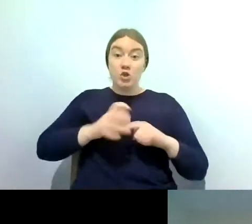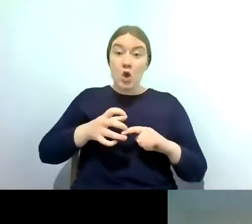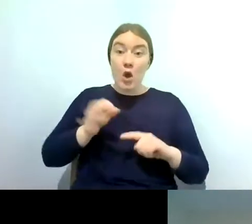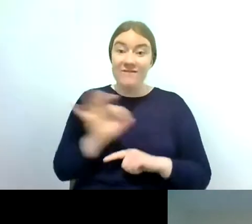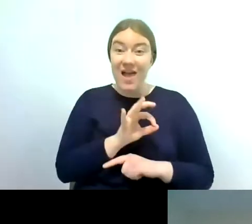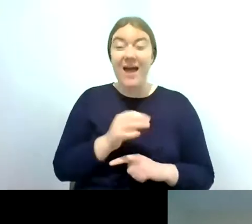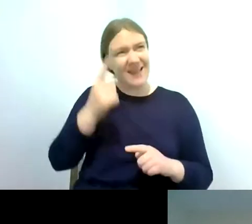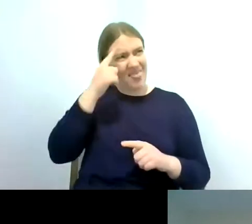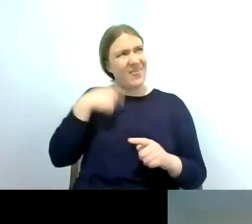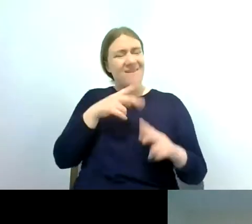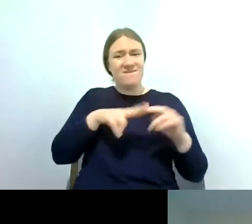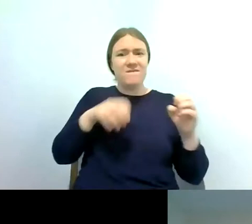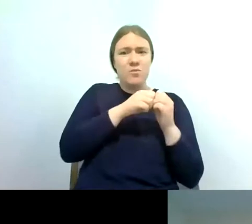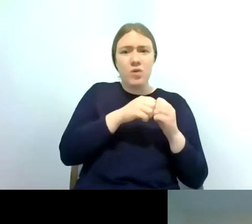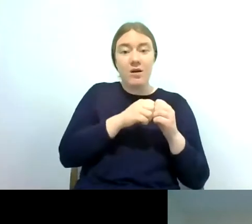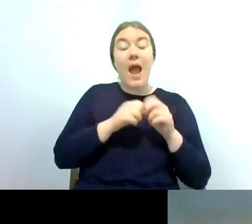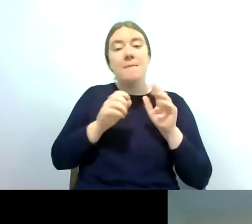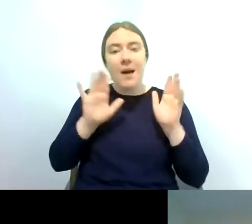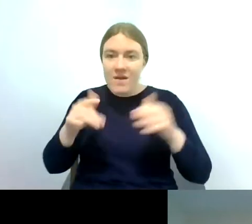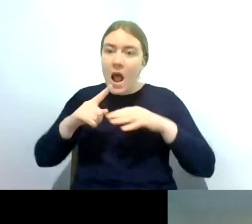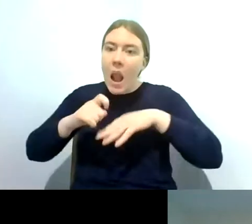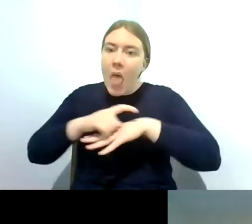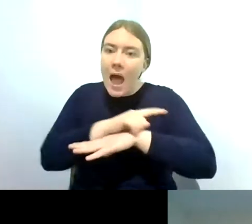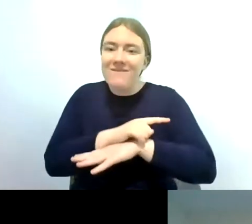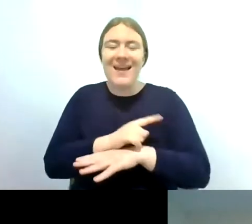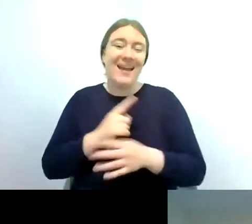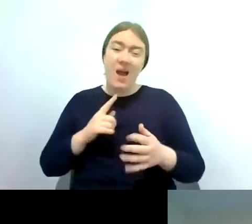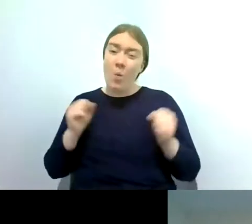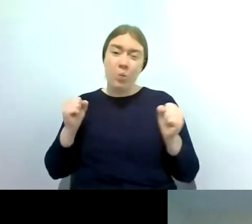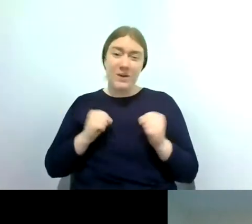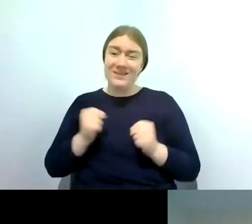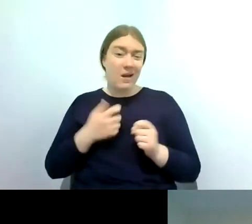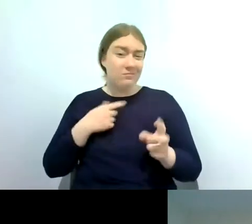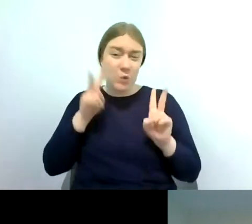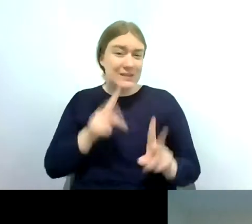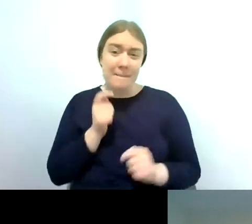in terms of larvae over winter you're not going to see a lot because of the life cycle